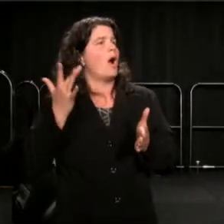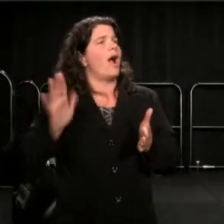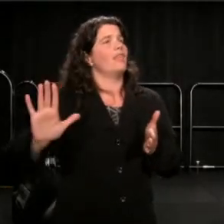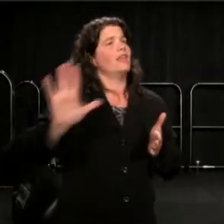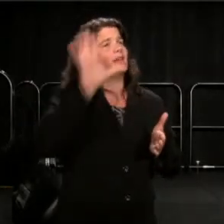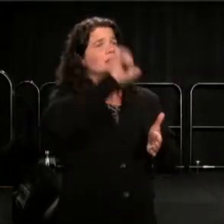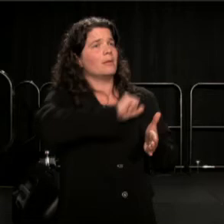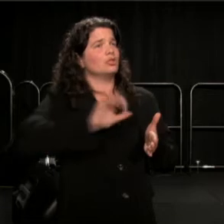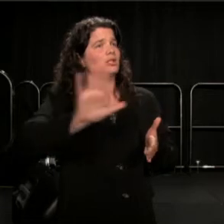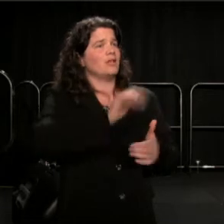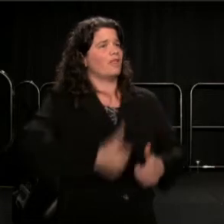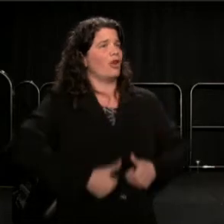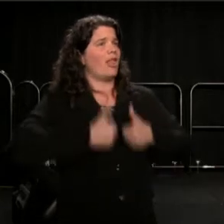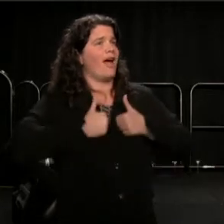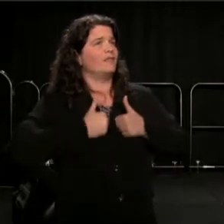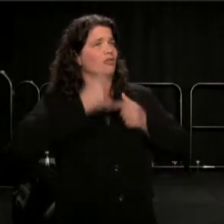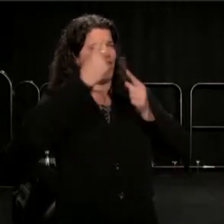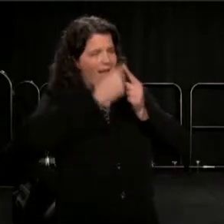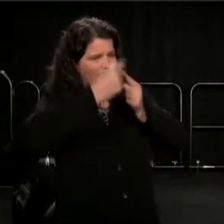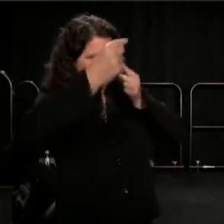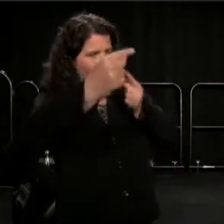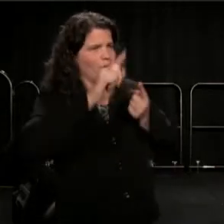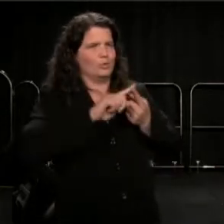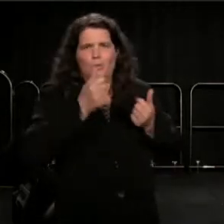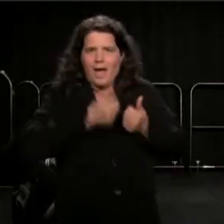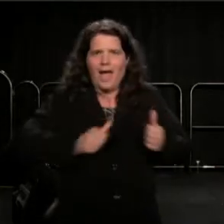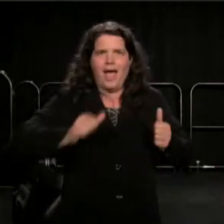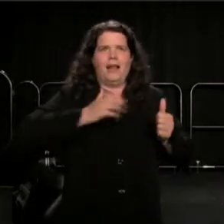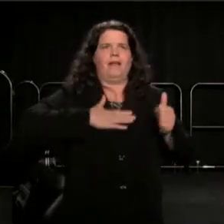are antithetical to any hope that you may have to live.